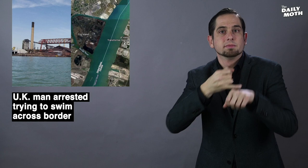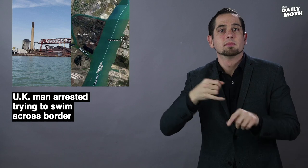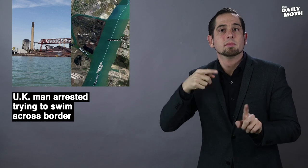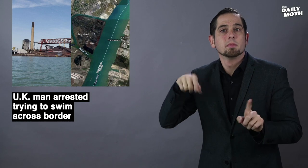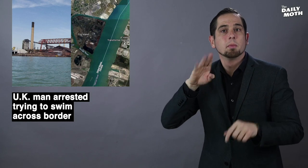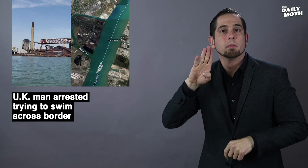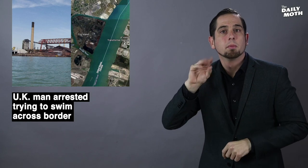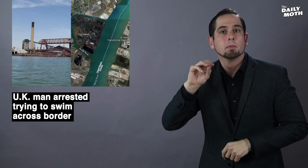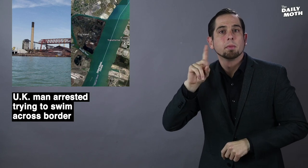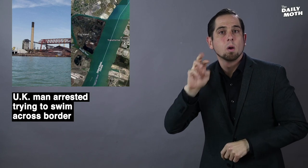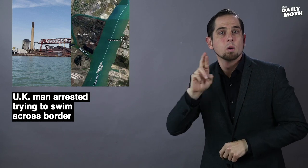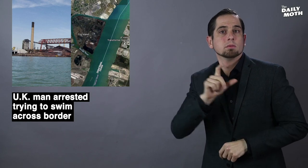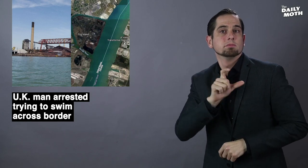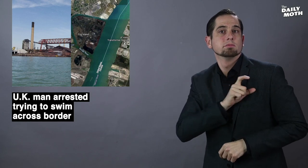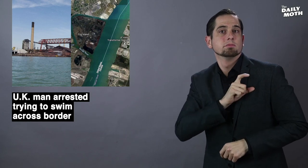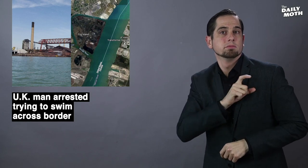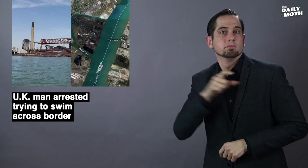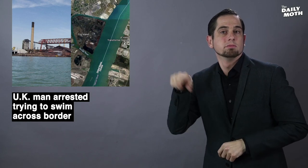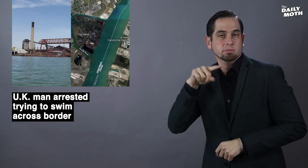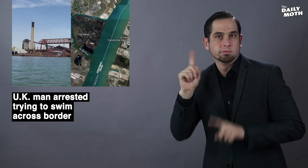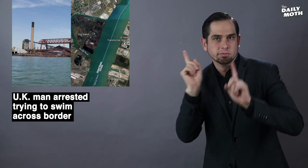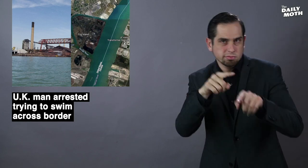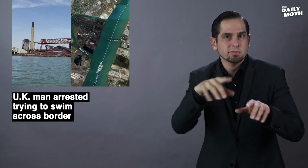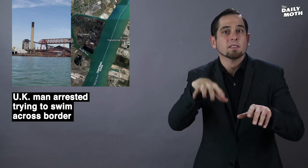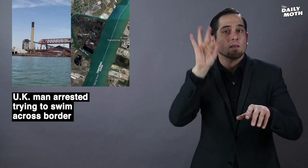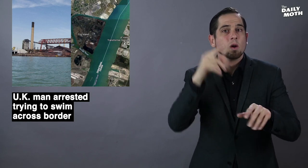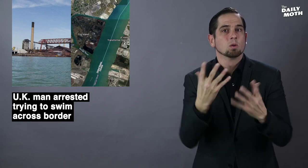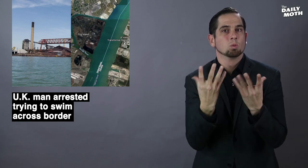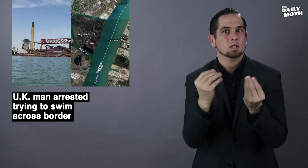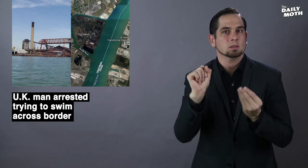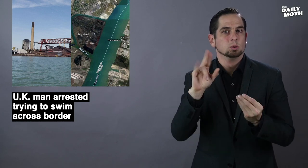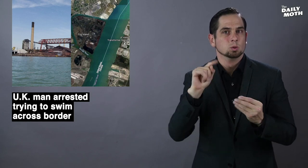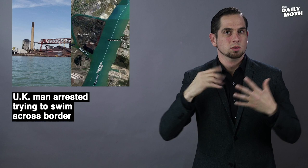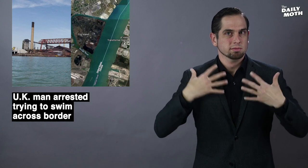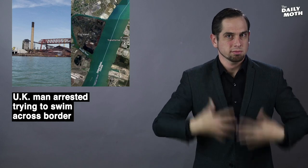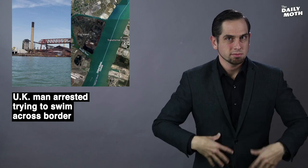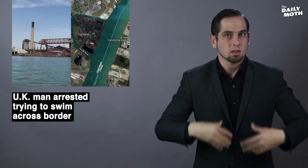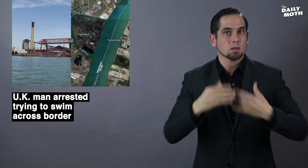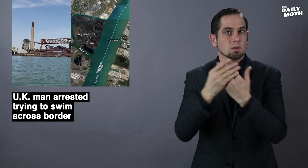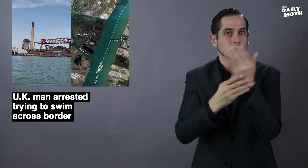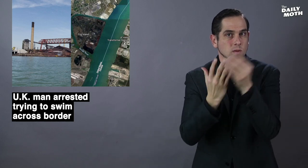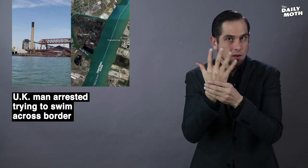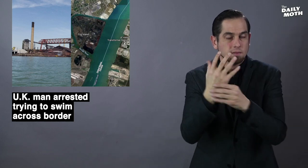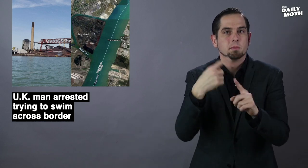Border patrol agents found a wetsuit, gloves,